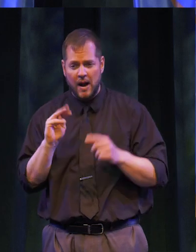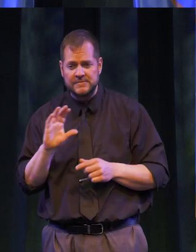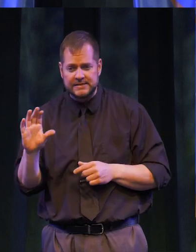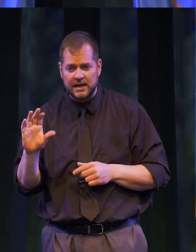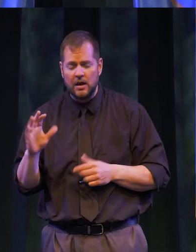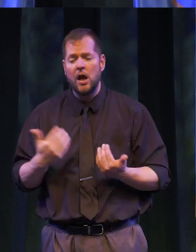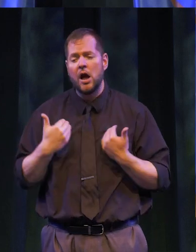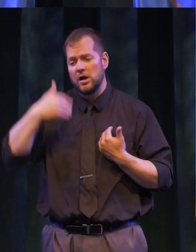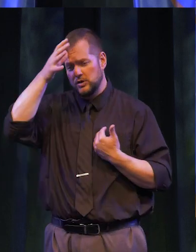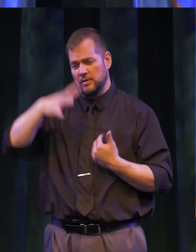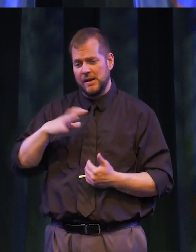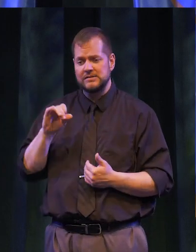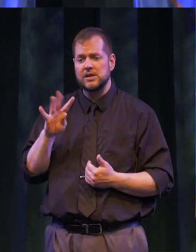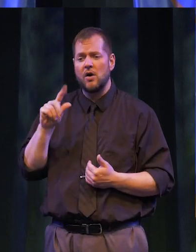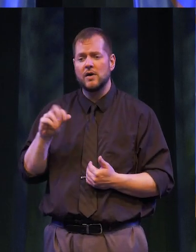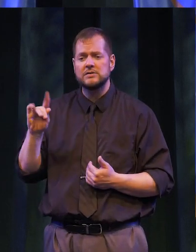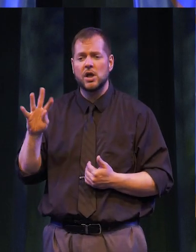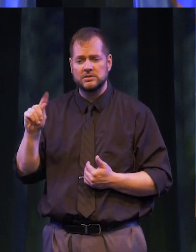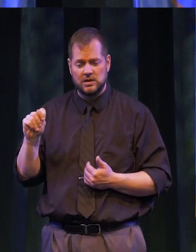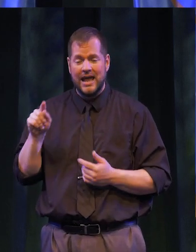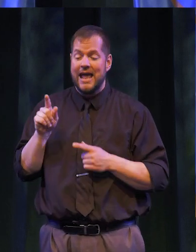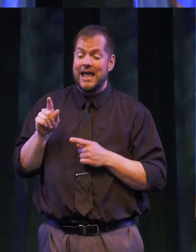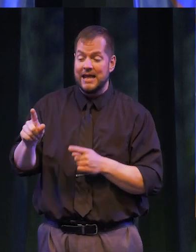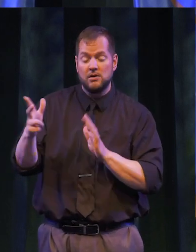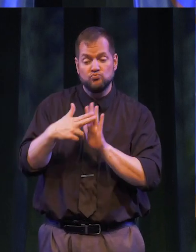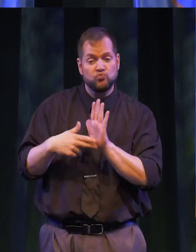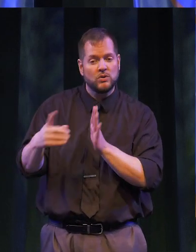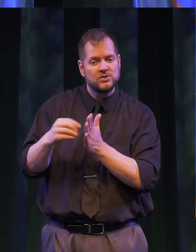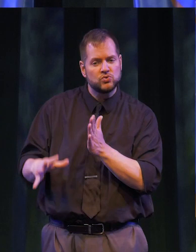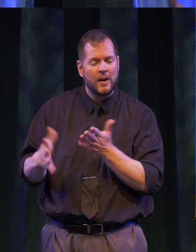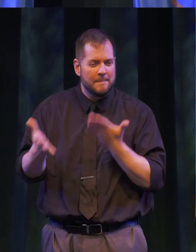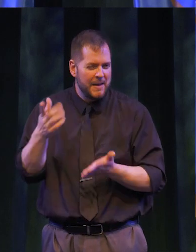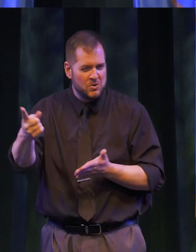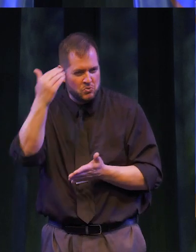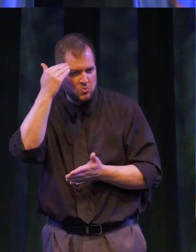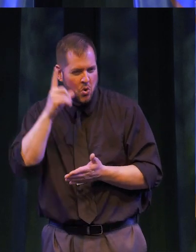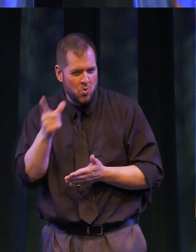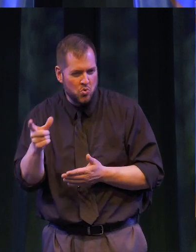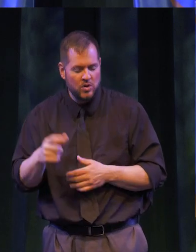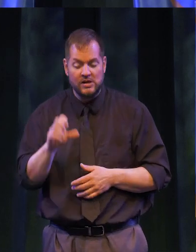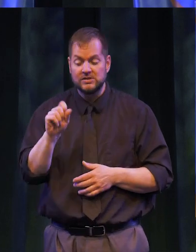MCC -- a young man named Salva Dut enrolled as a student. You may be familiar with him.